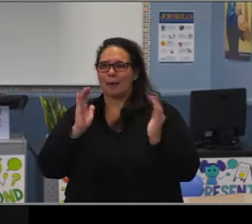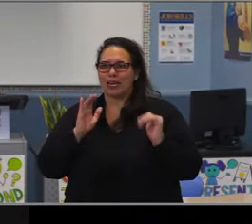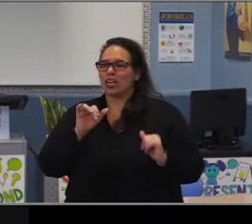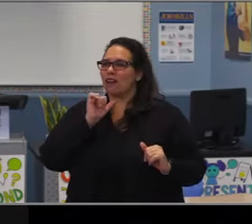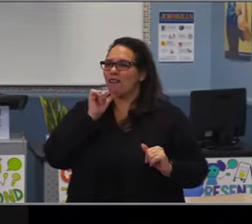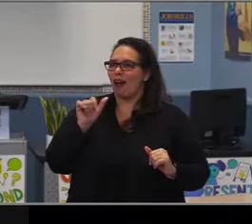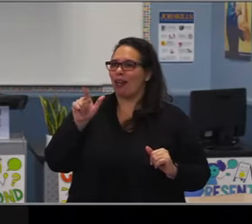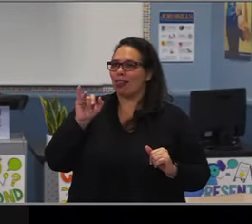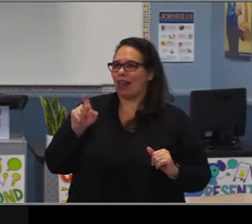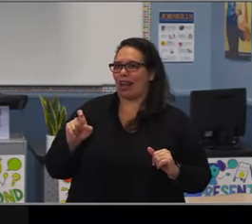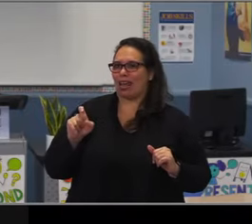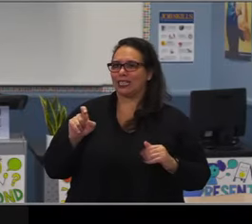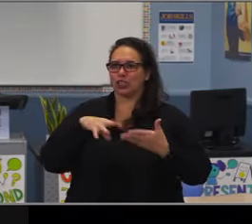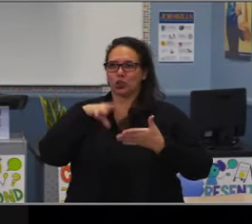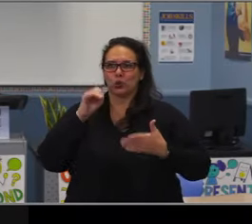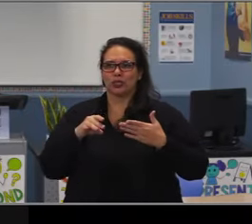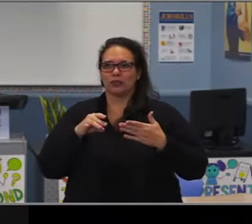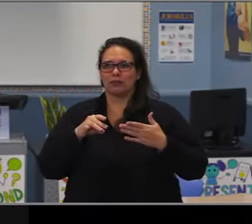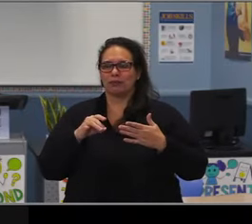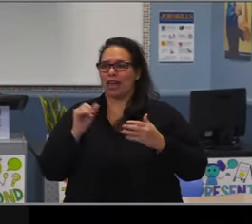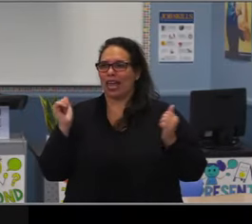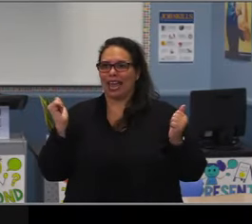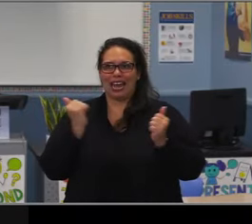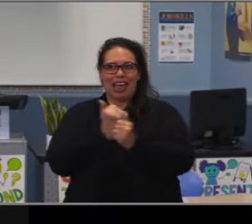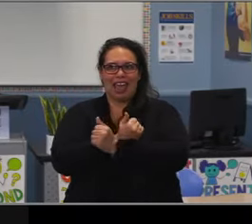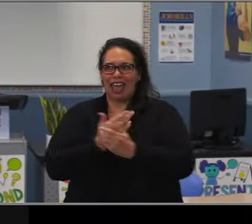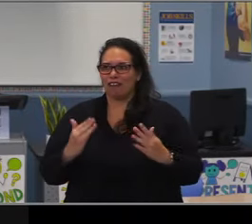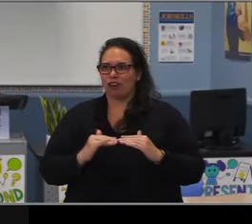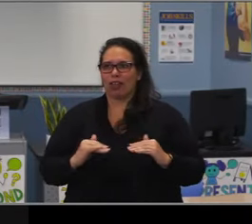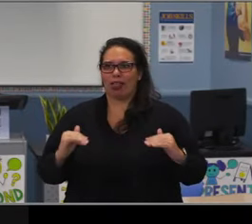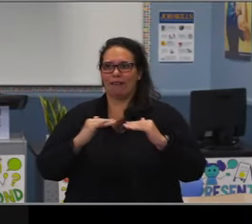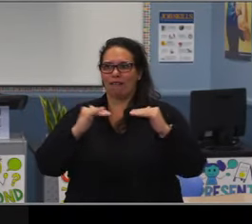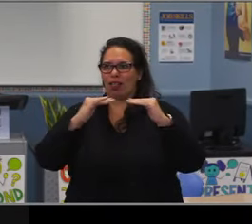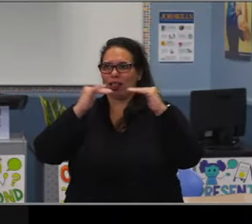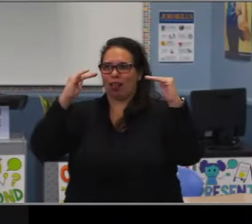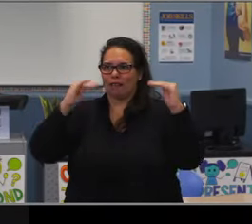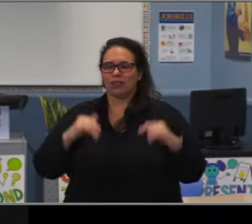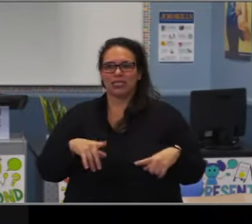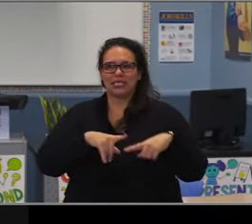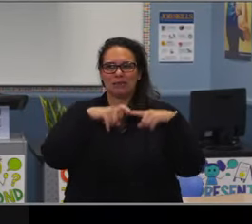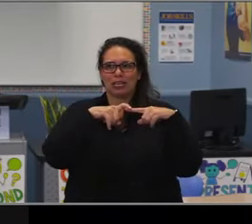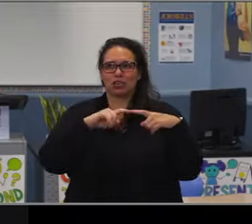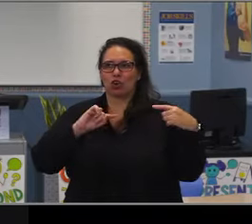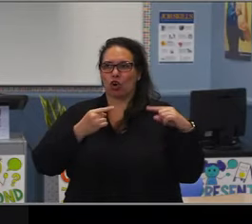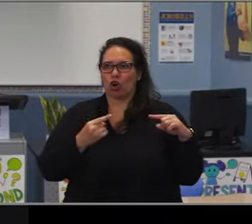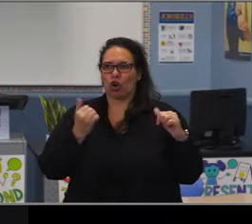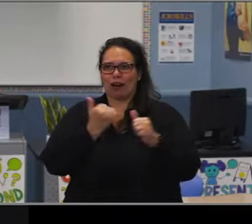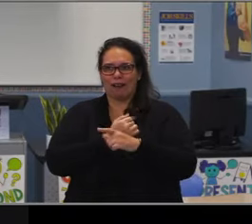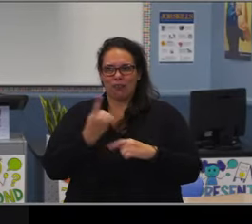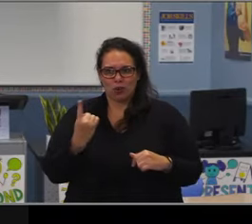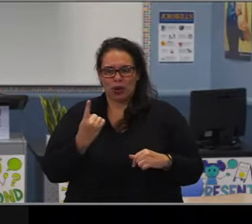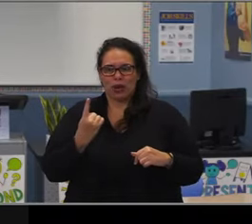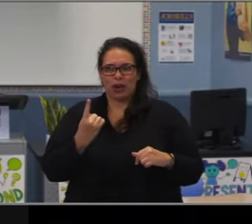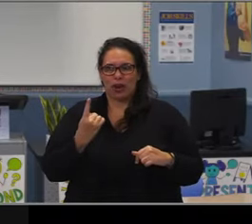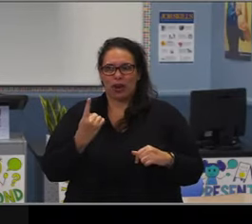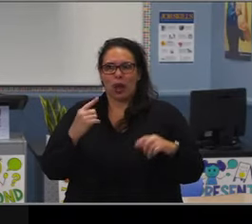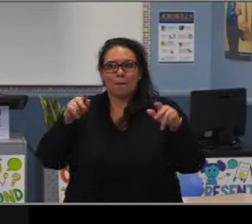and we're working continually to close this gap for all of our subgroups. But again, you'll notice that as we move down the attendance